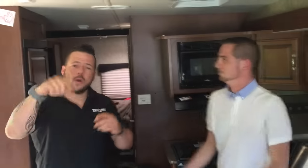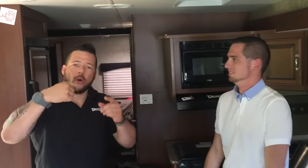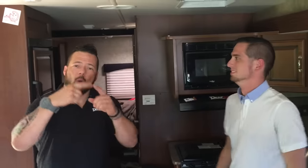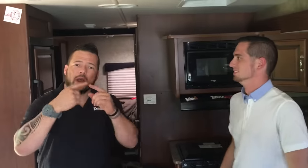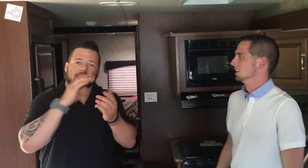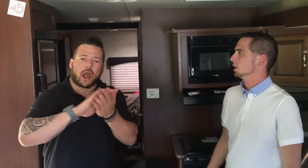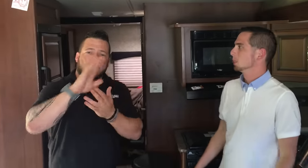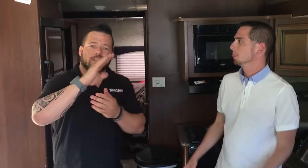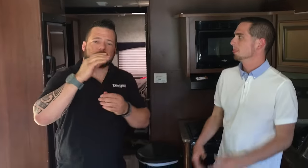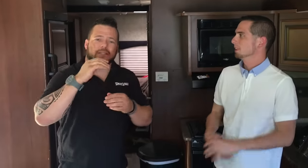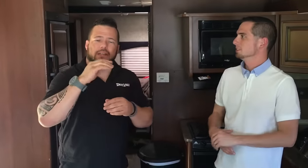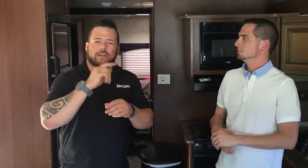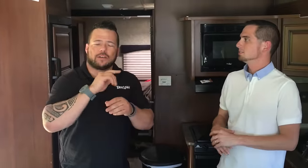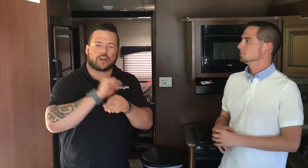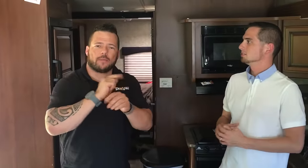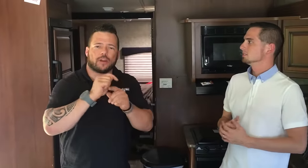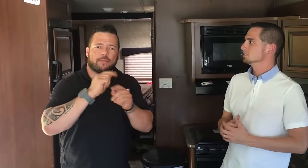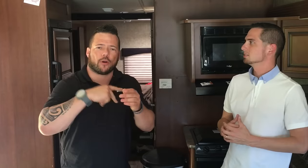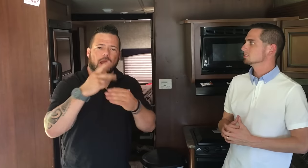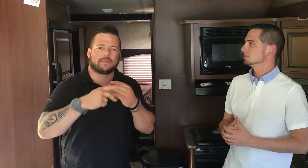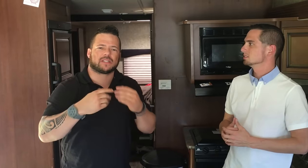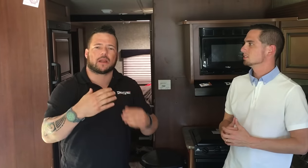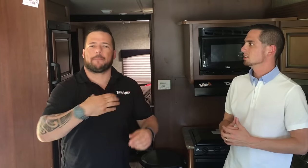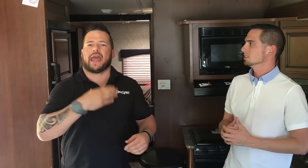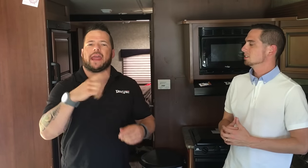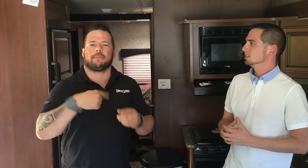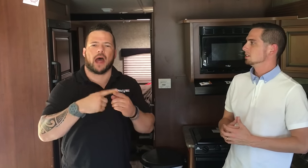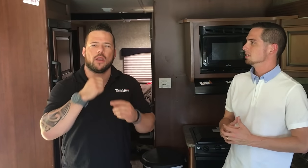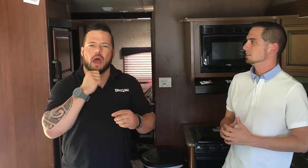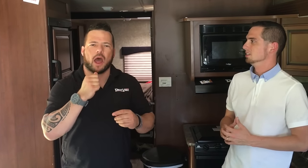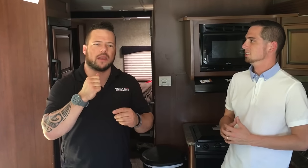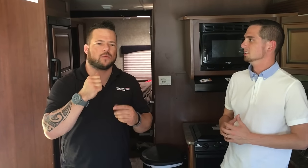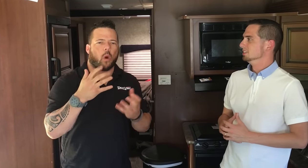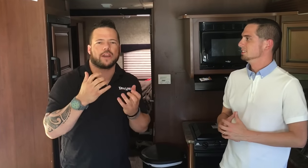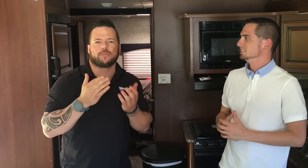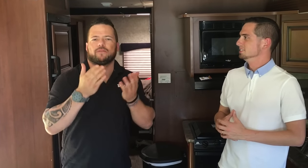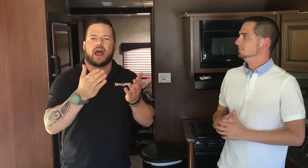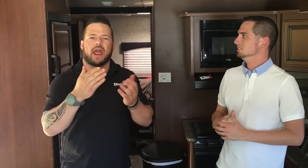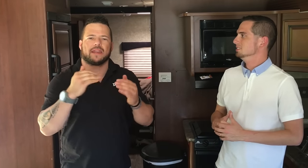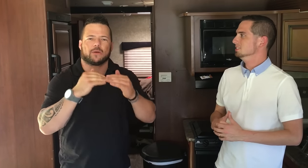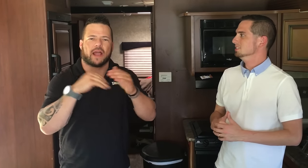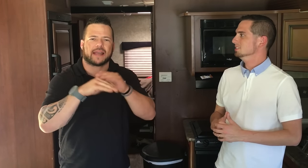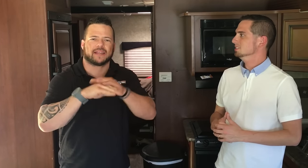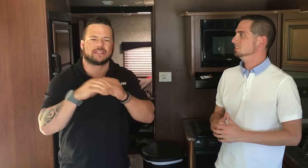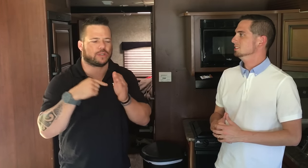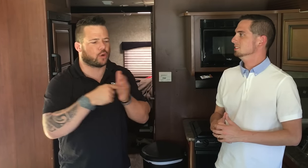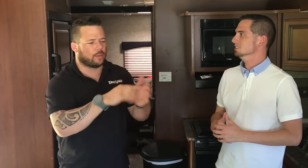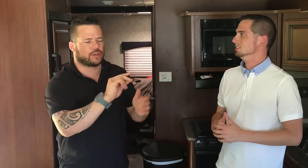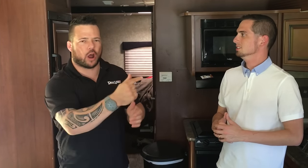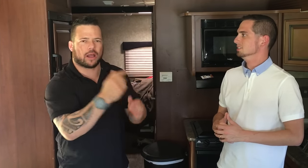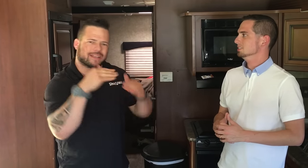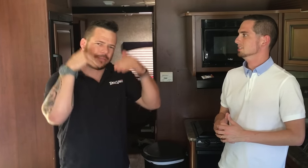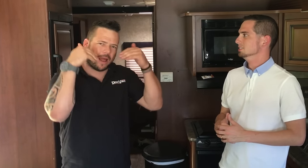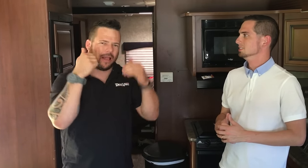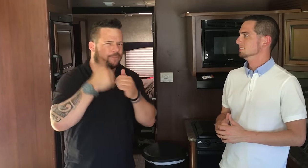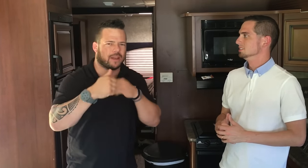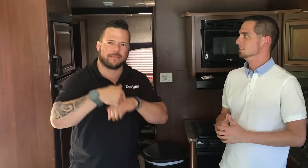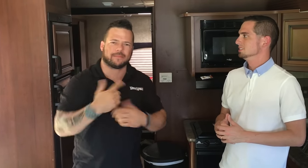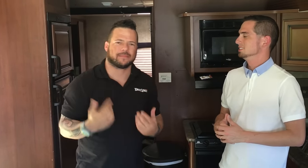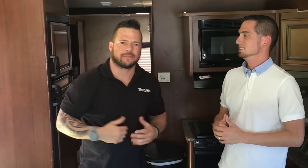Brian: When a college or job training program complains about not wanting to provide equal access, we show them the dog and they smile. Every time.